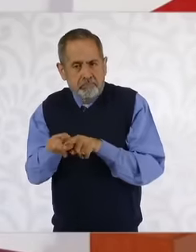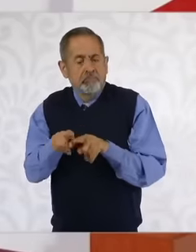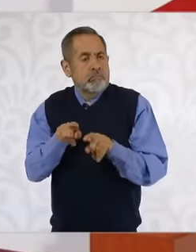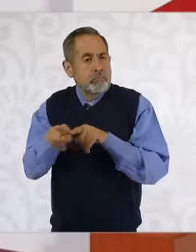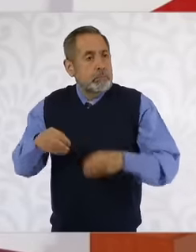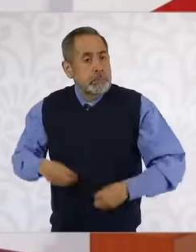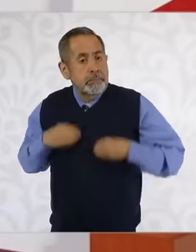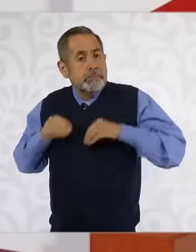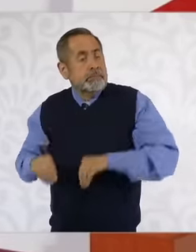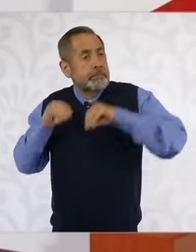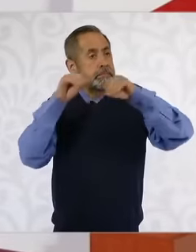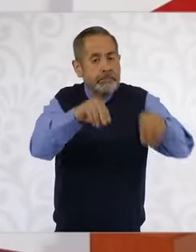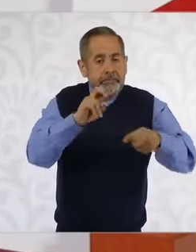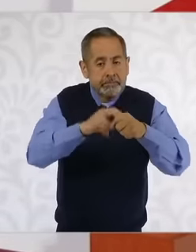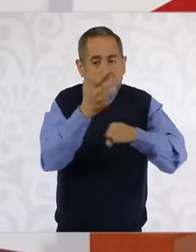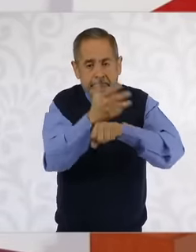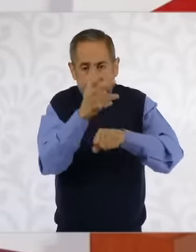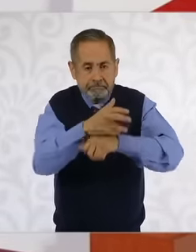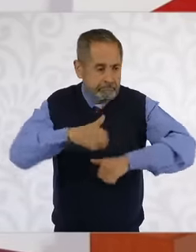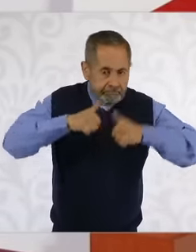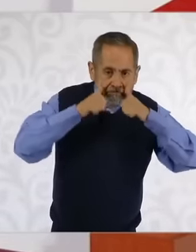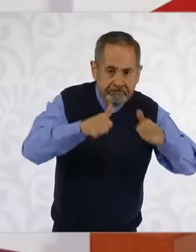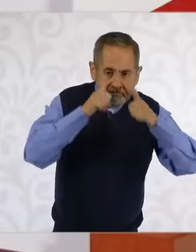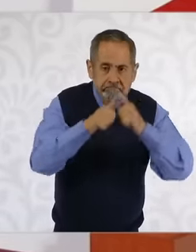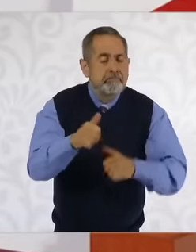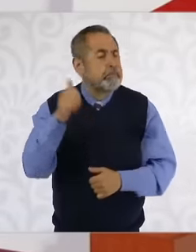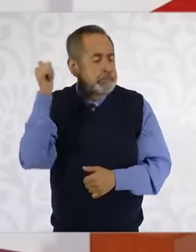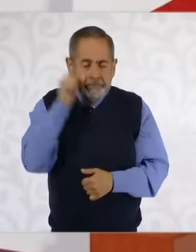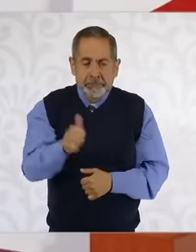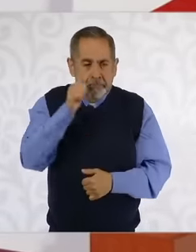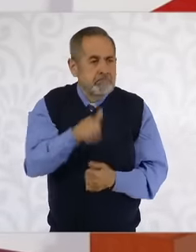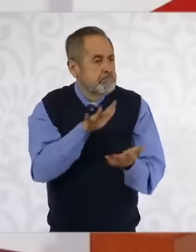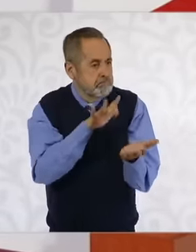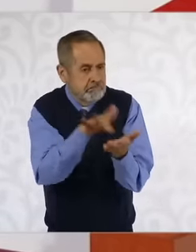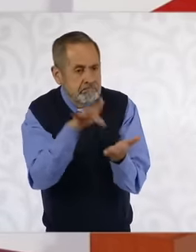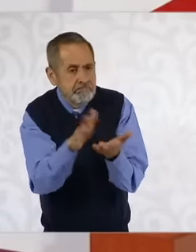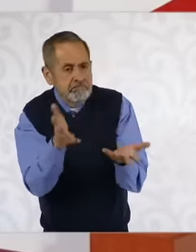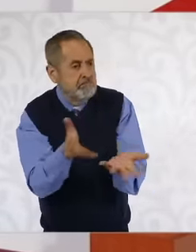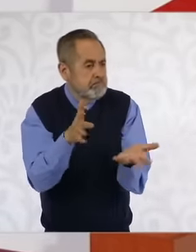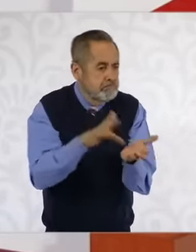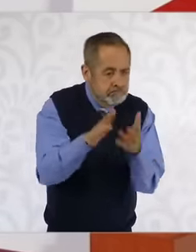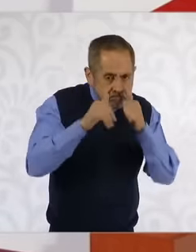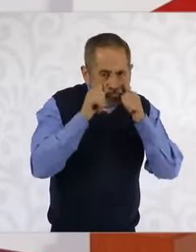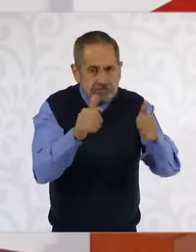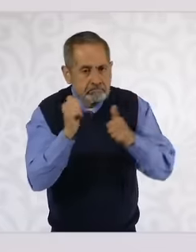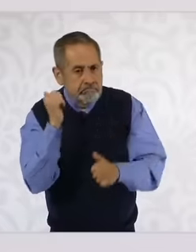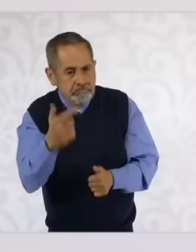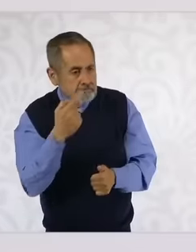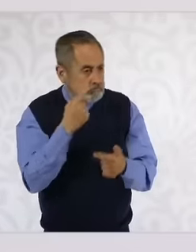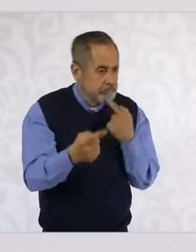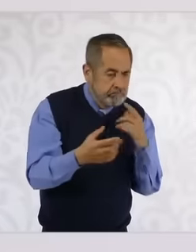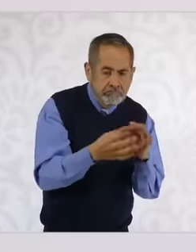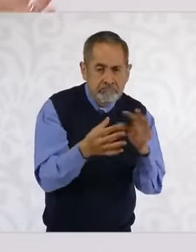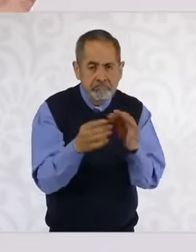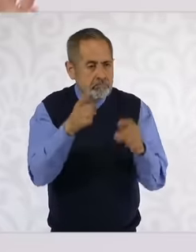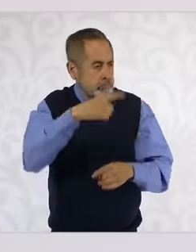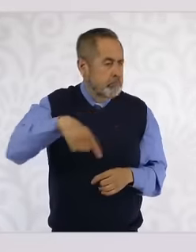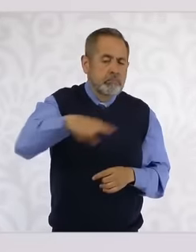in the United States and we will always be supporting them and paying attention to them, who are